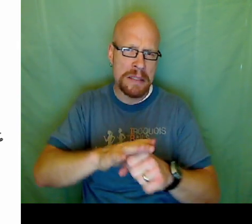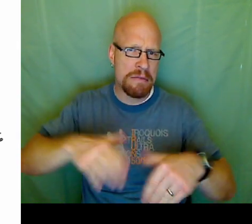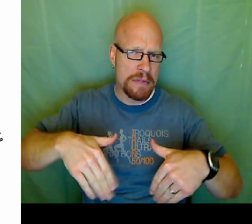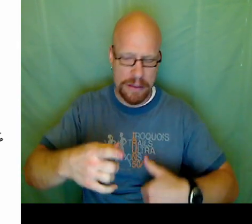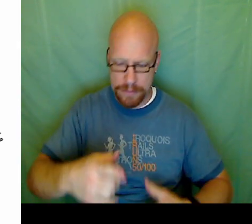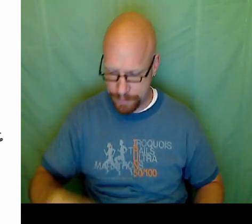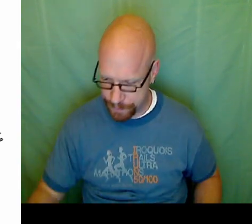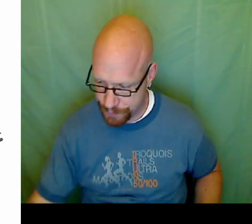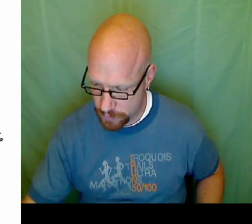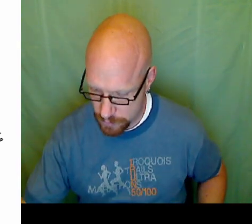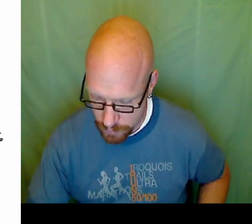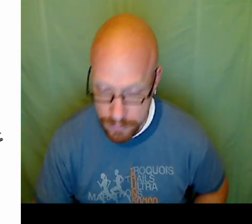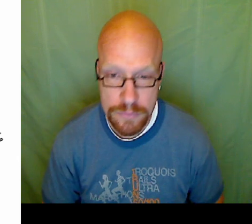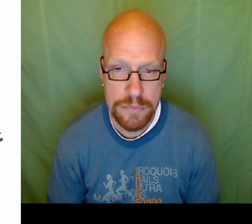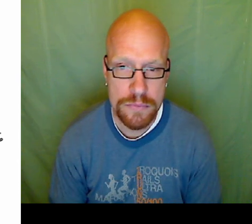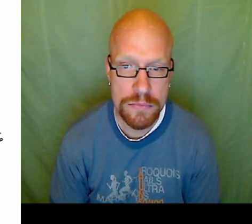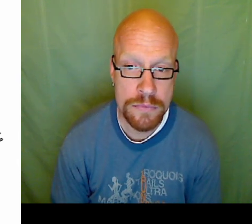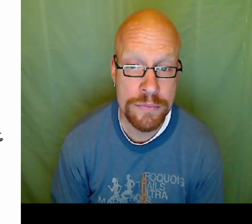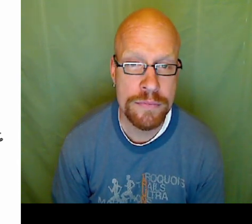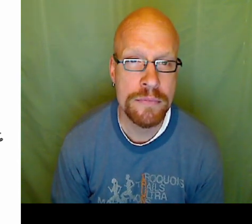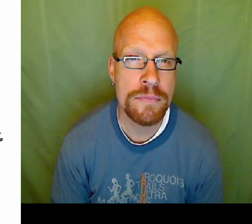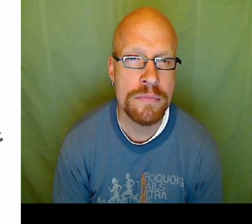The pair being 5,3 but I'm not sure.